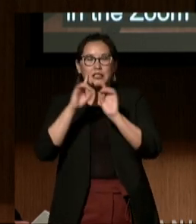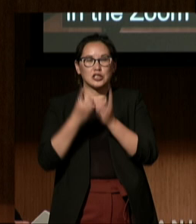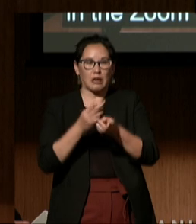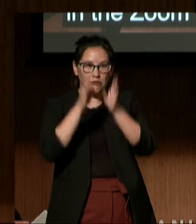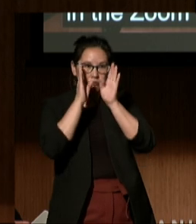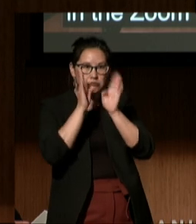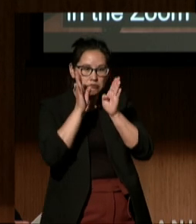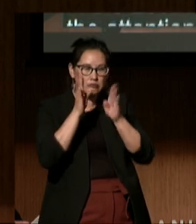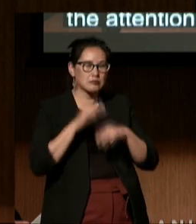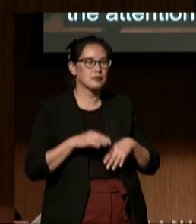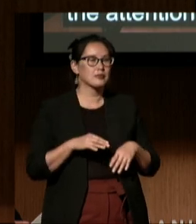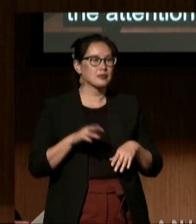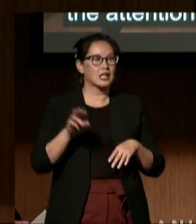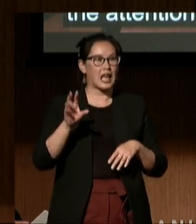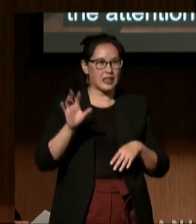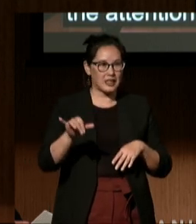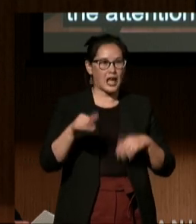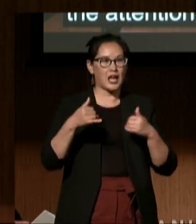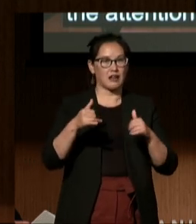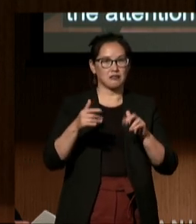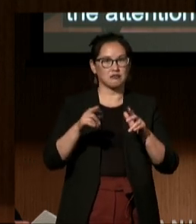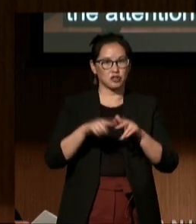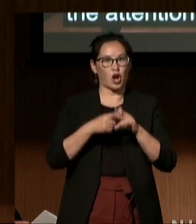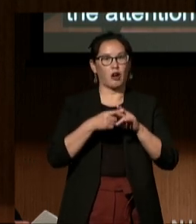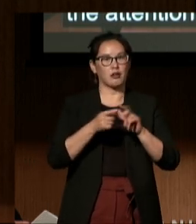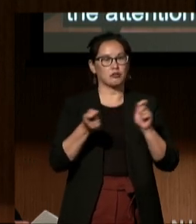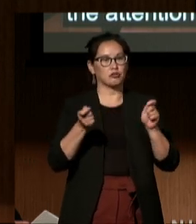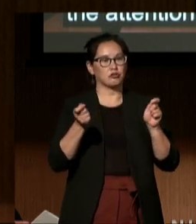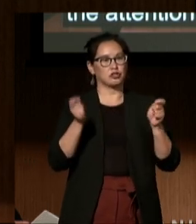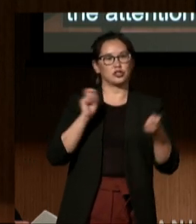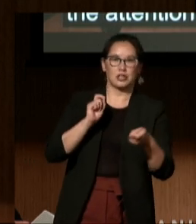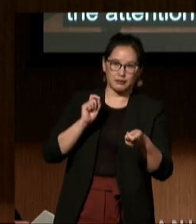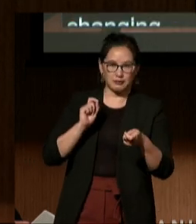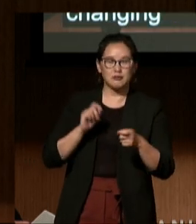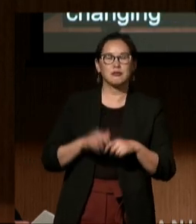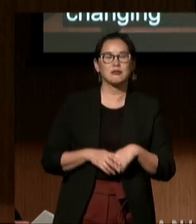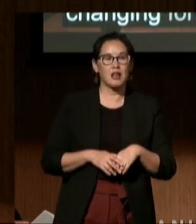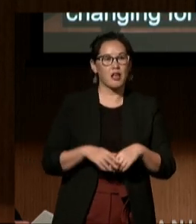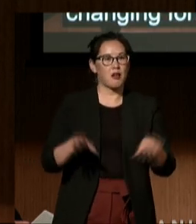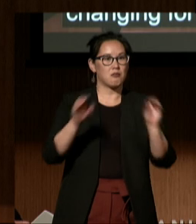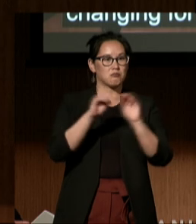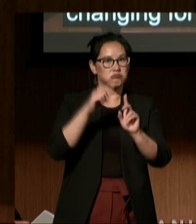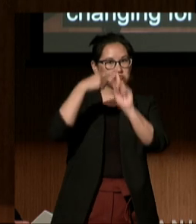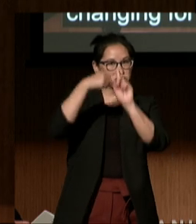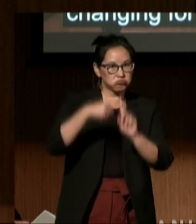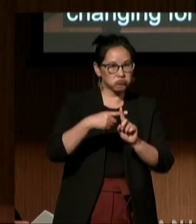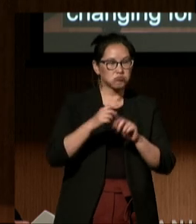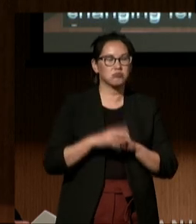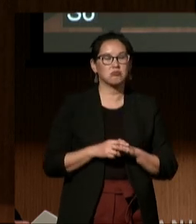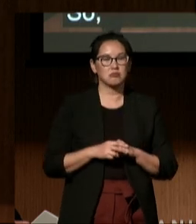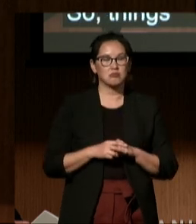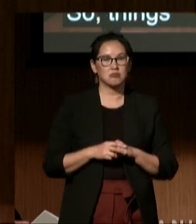and things actually started changing for the positive. So things are looking up from here.